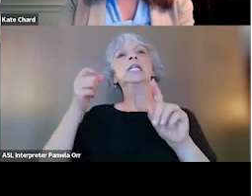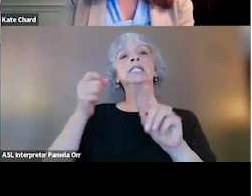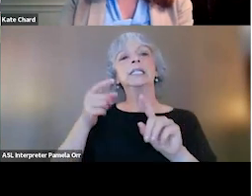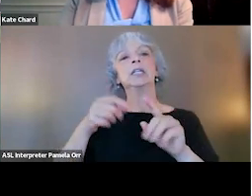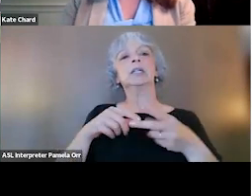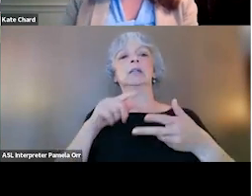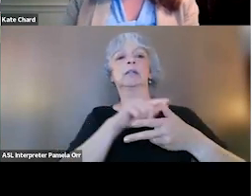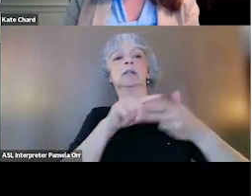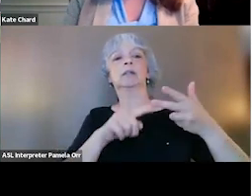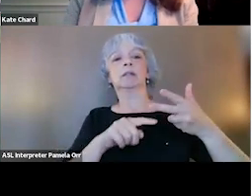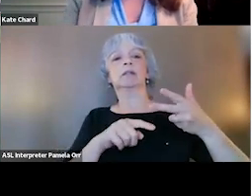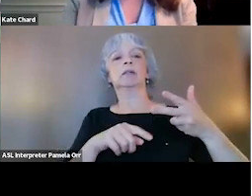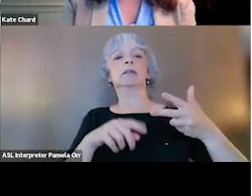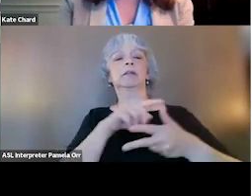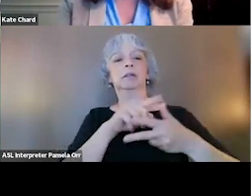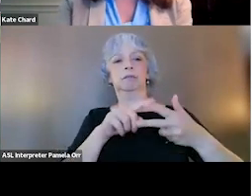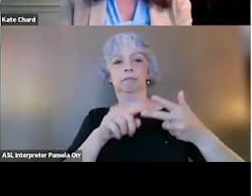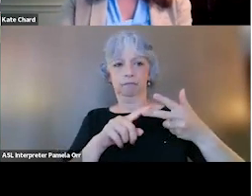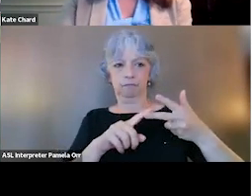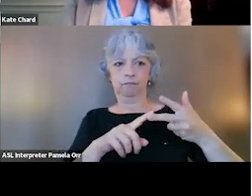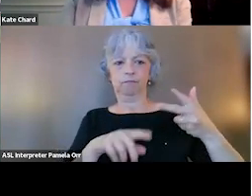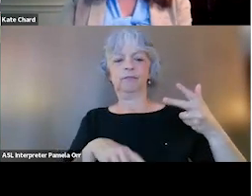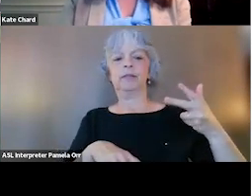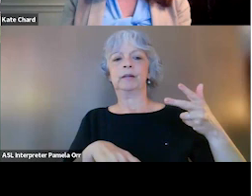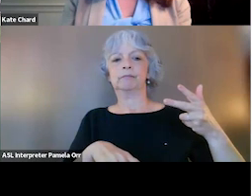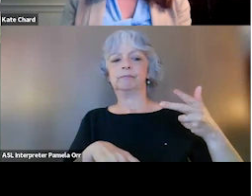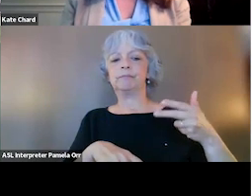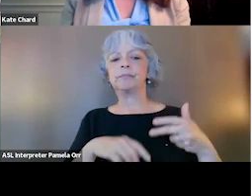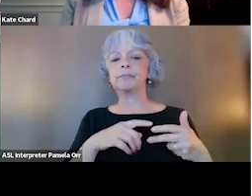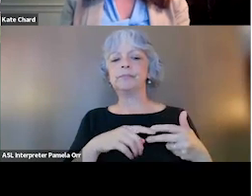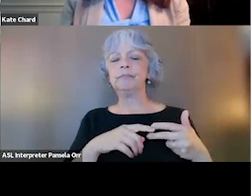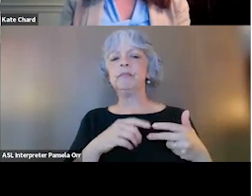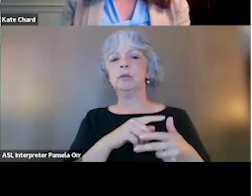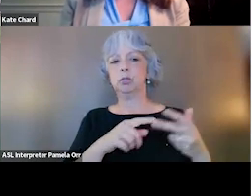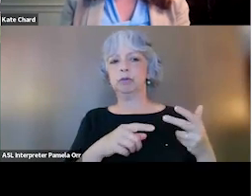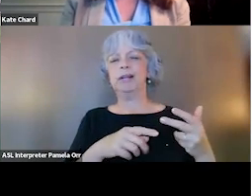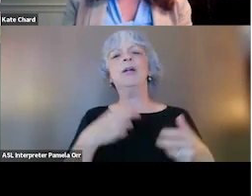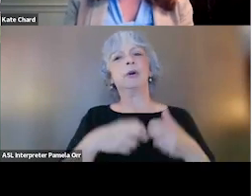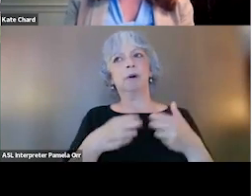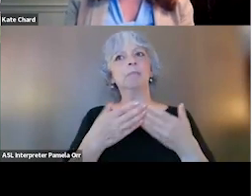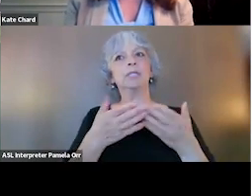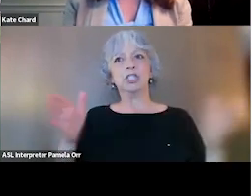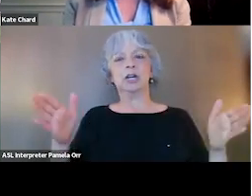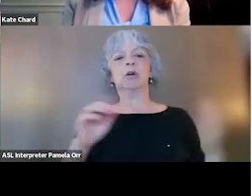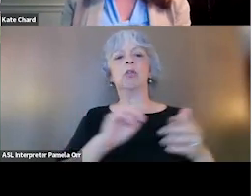stellate ganglion block and psychedelics assisted therapies. But again, there are problems across the board with all these in terms of the studies